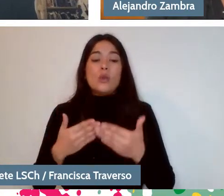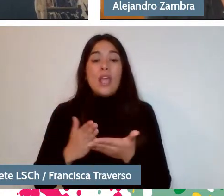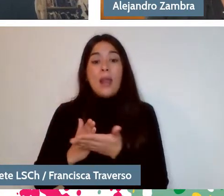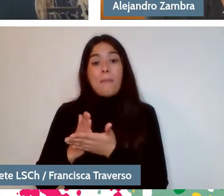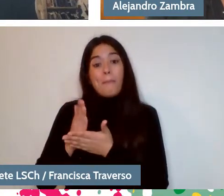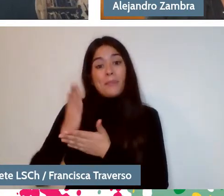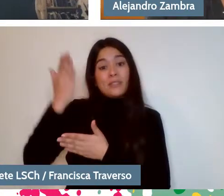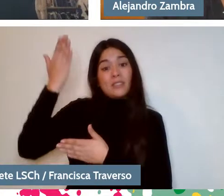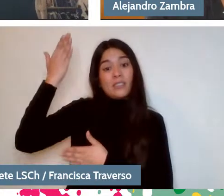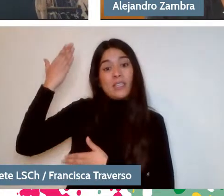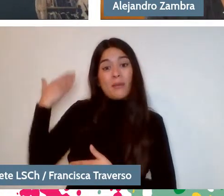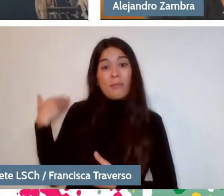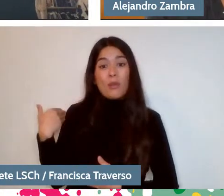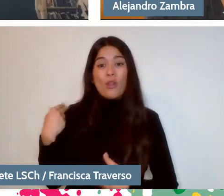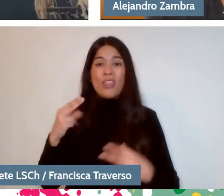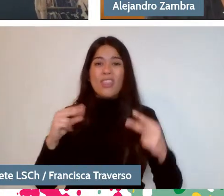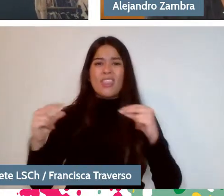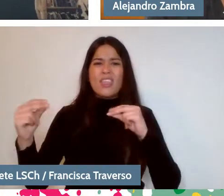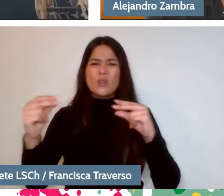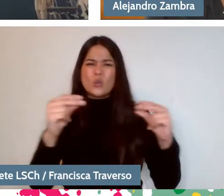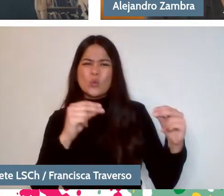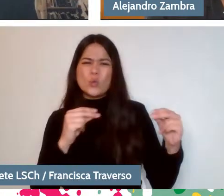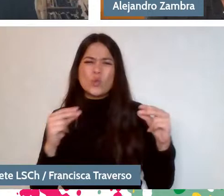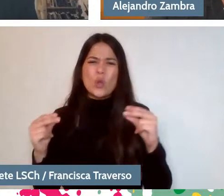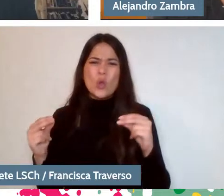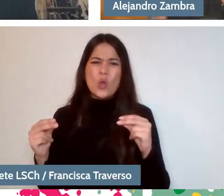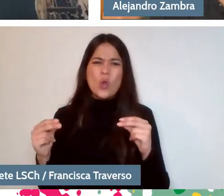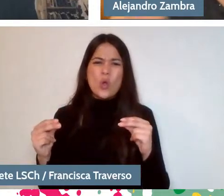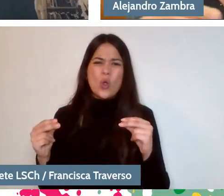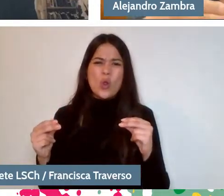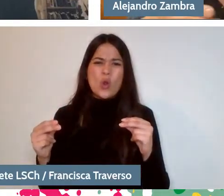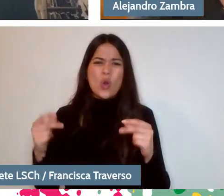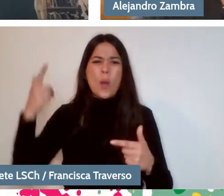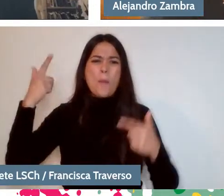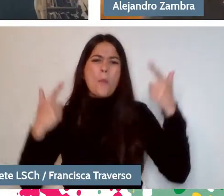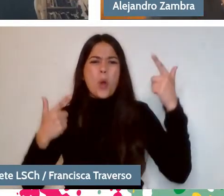has become a political discussion in a narrow sense.